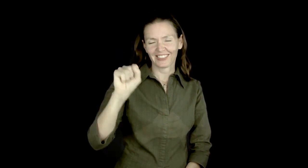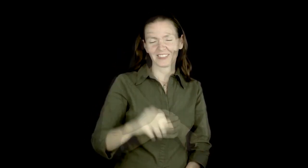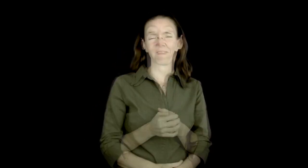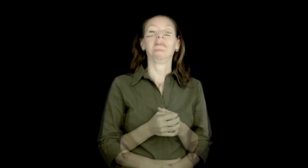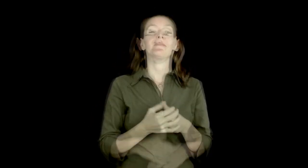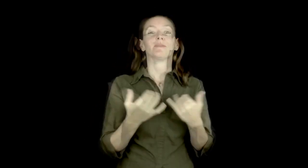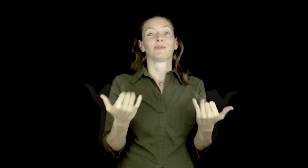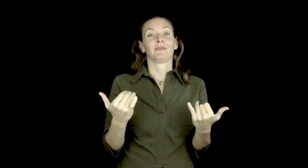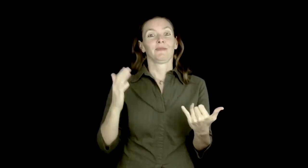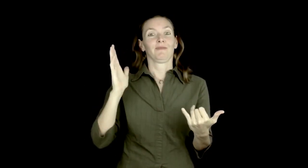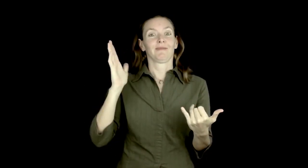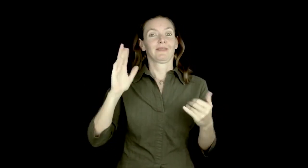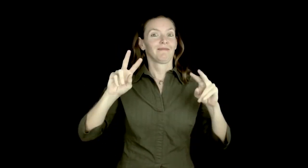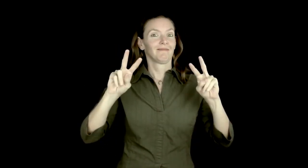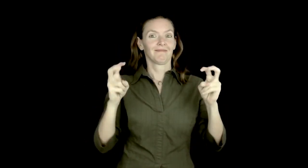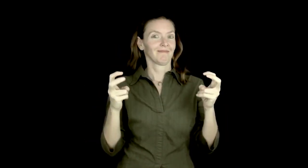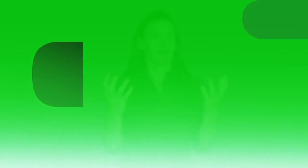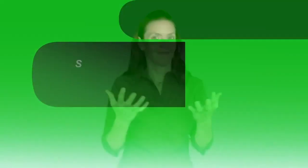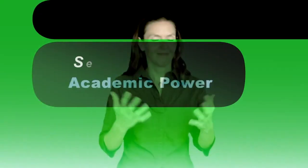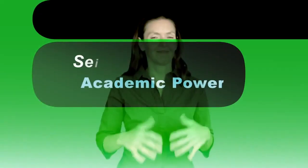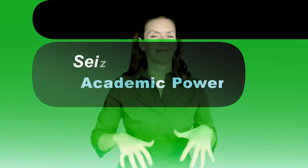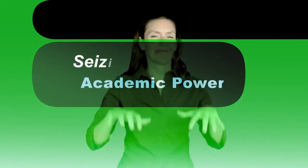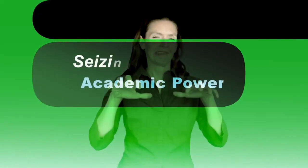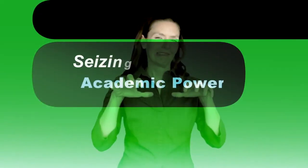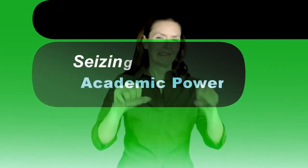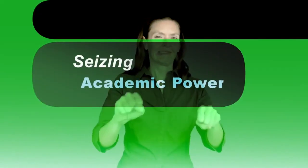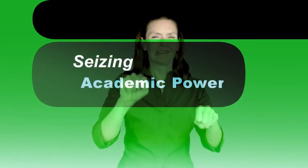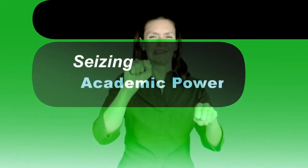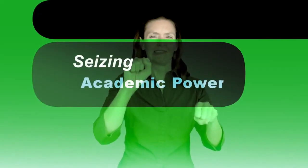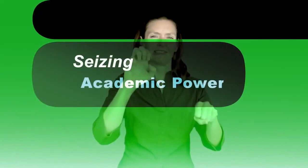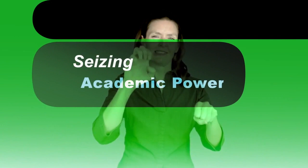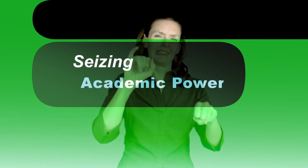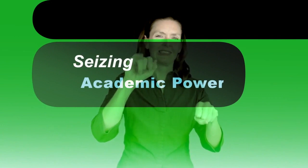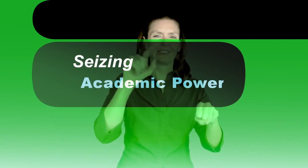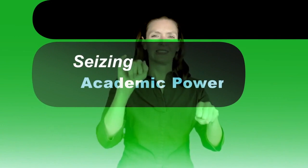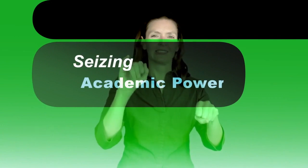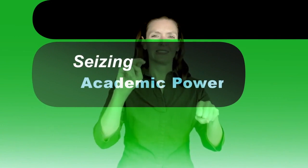Hello, I'm Raychelle Harris. Today's presentation is titled, "Seizing Academic Power: Creating Deaf Counternarratives".